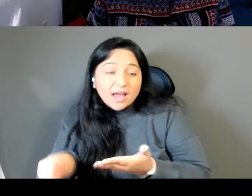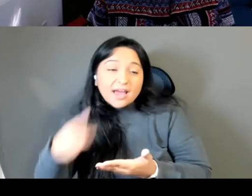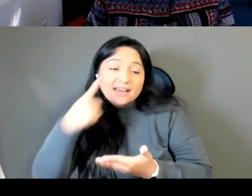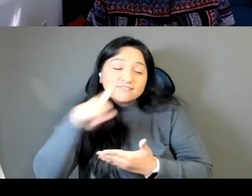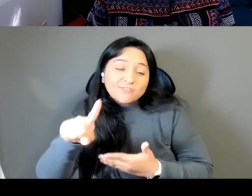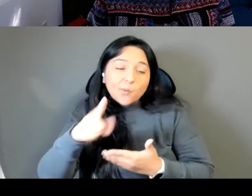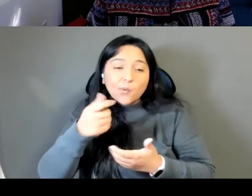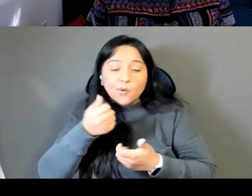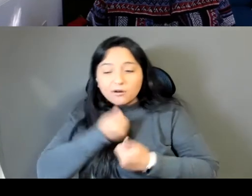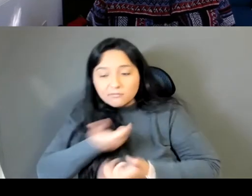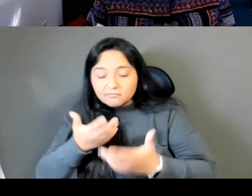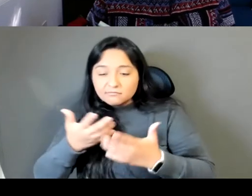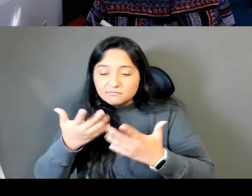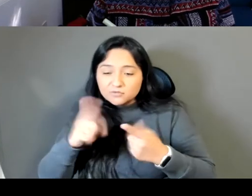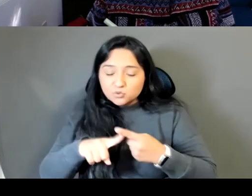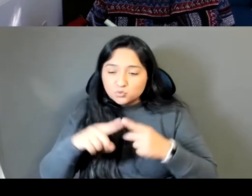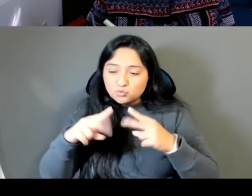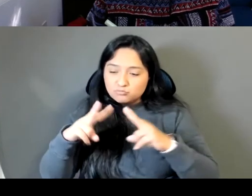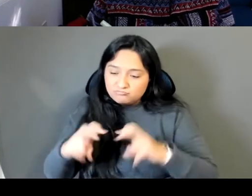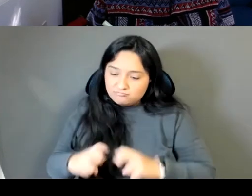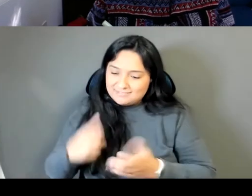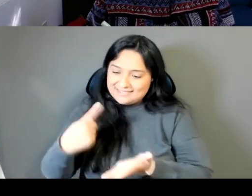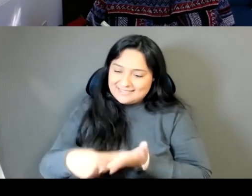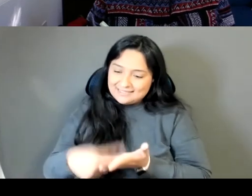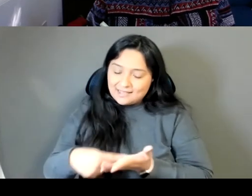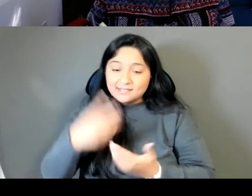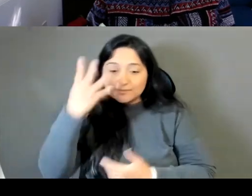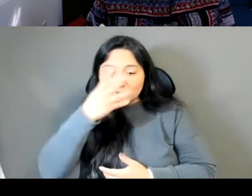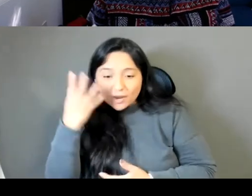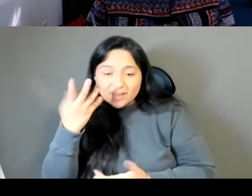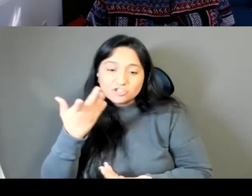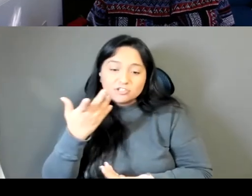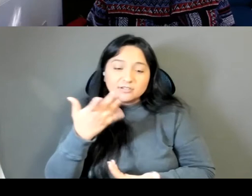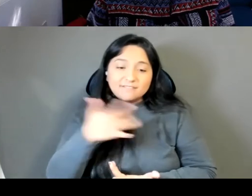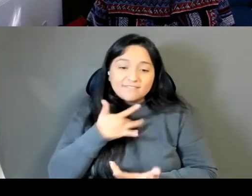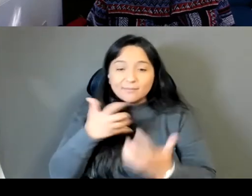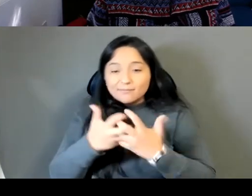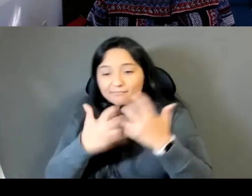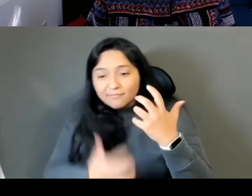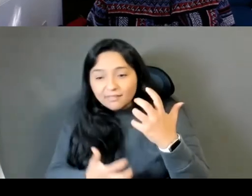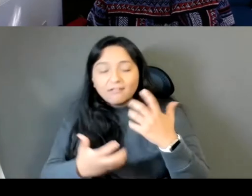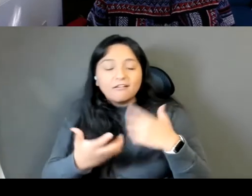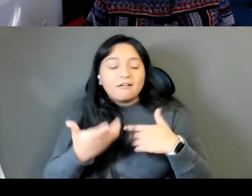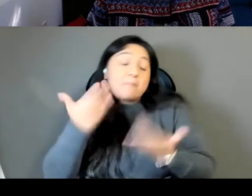belonging, etc. Maybe I'll write like a book of poetry next you know that's going to be about the same,